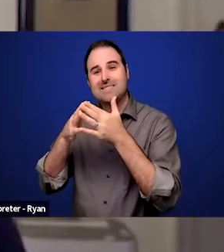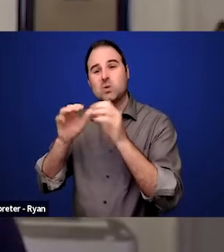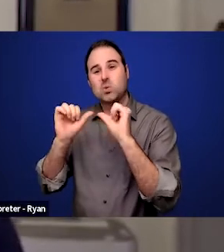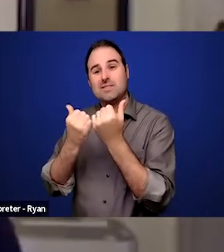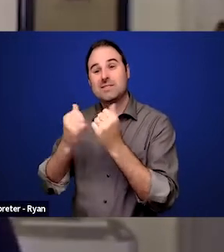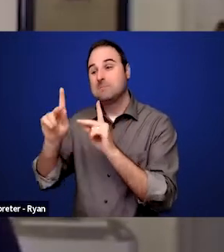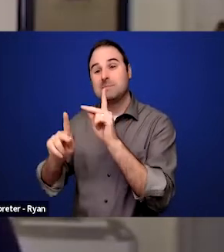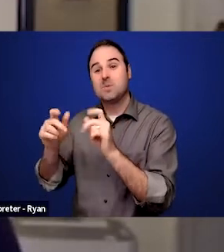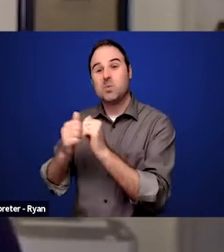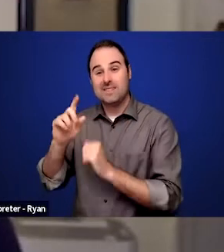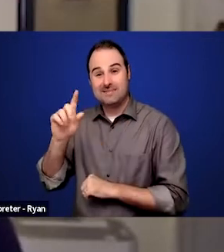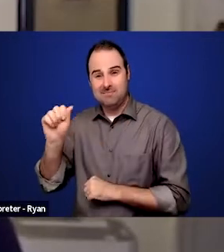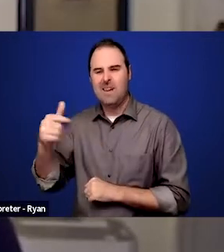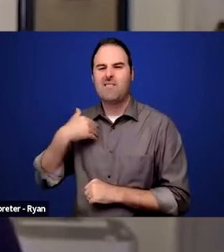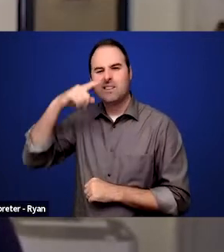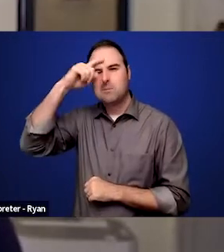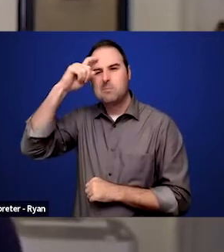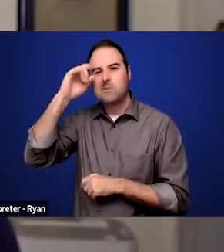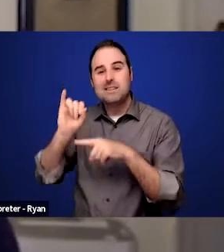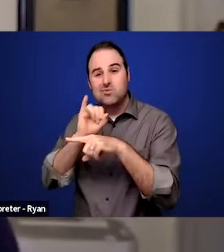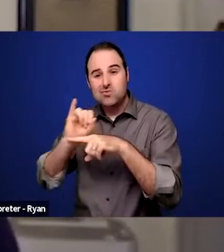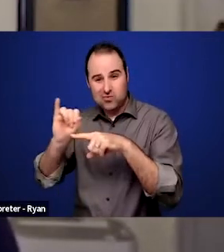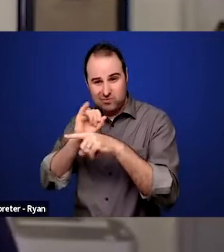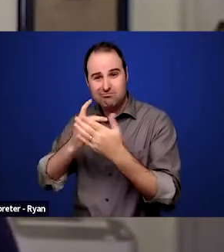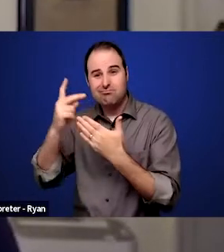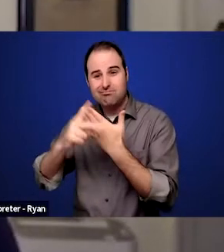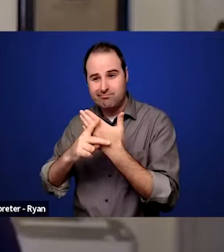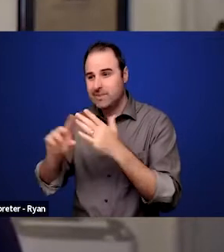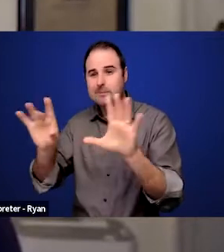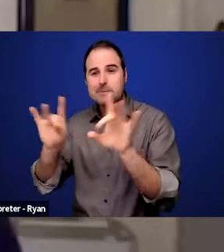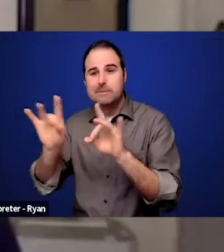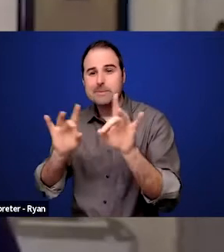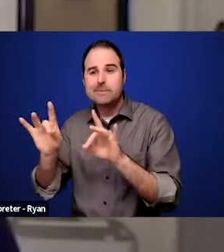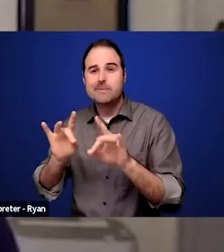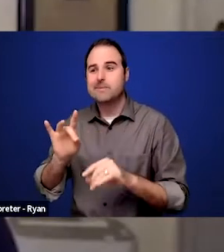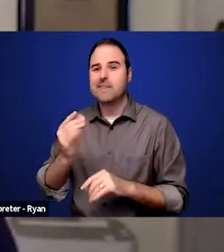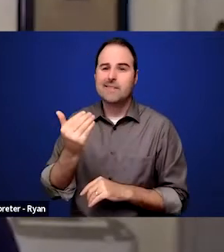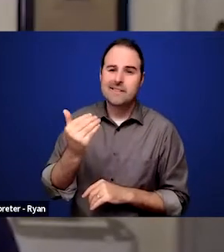where they select about 15 or 20, maybe 25 disabled college students